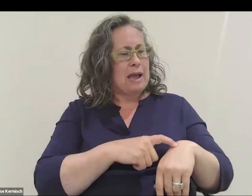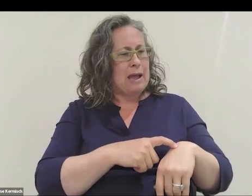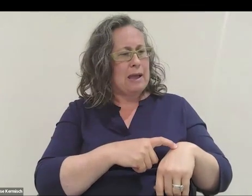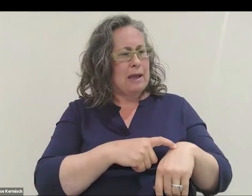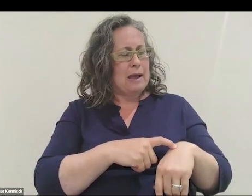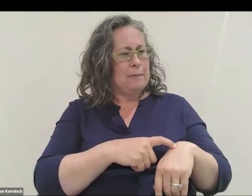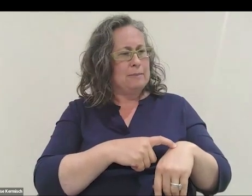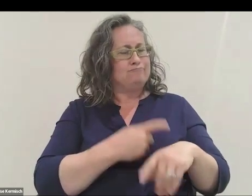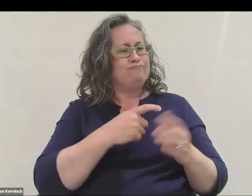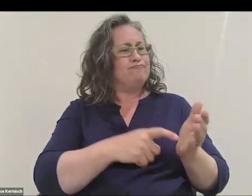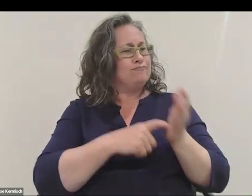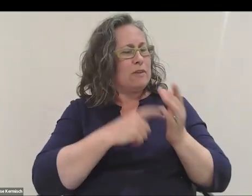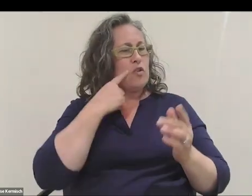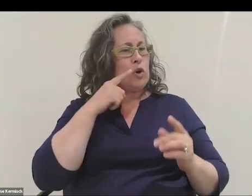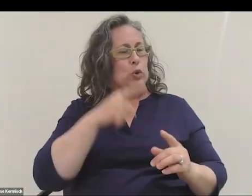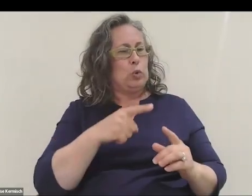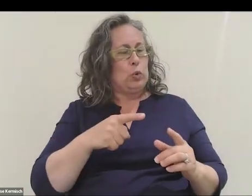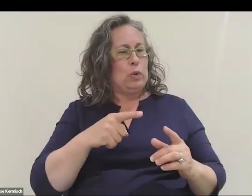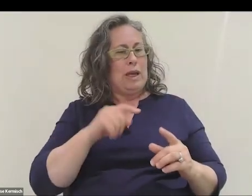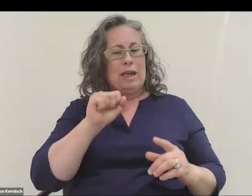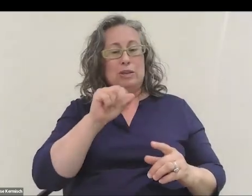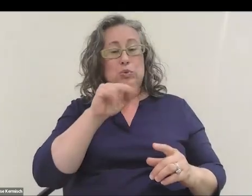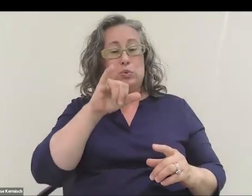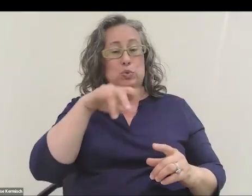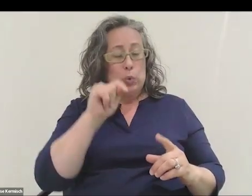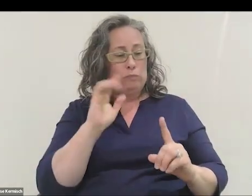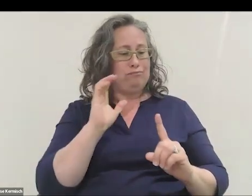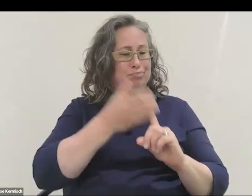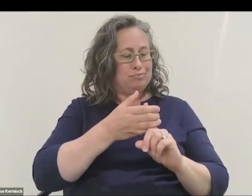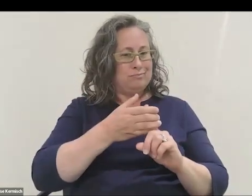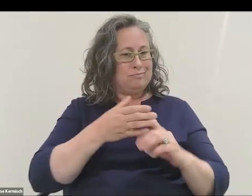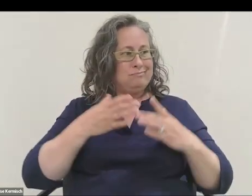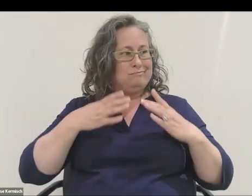on an FD astronaut suit? That's a great question. This astronaut suit